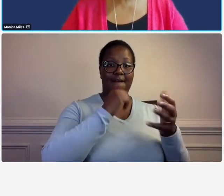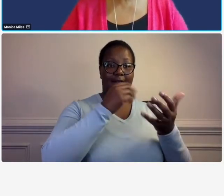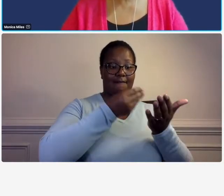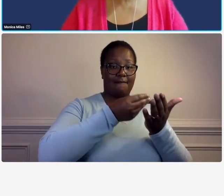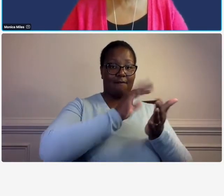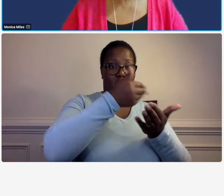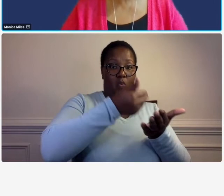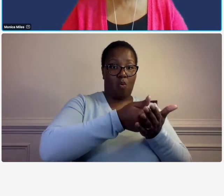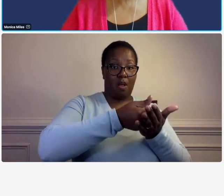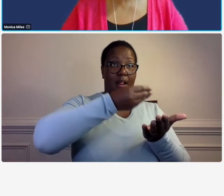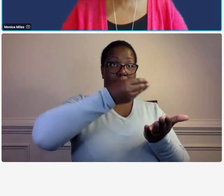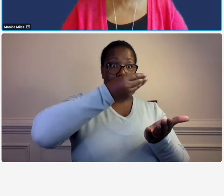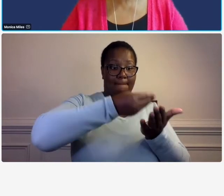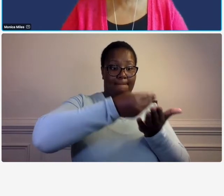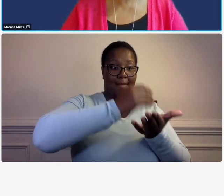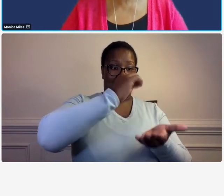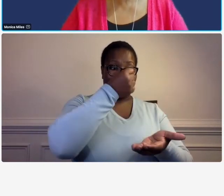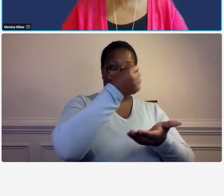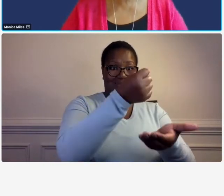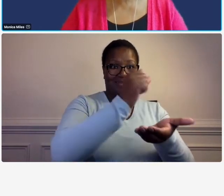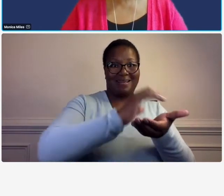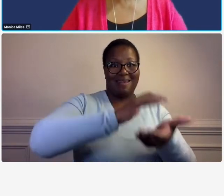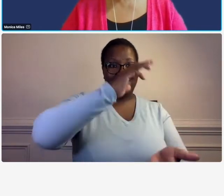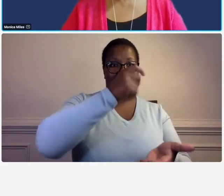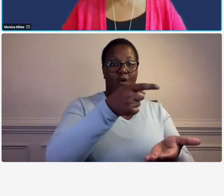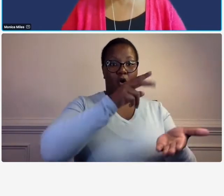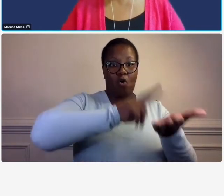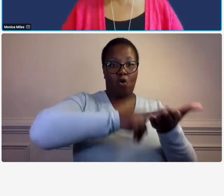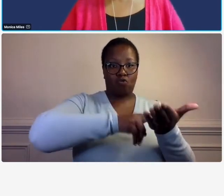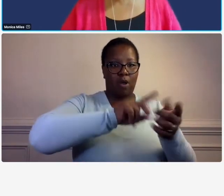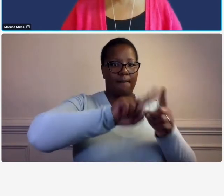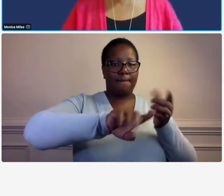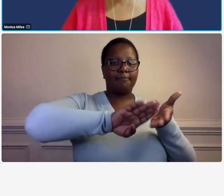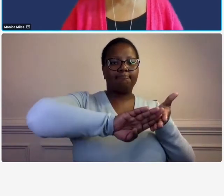are exempt from identifying direct expenses to projects so we're going to see if that's compliant